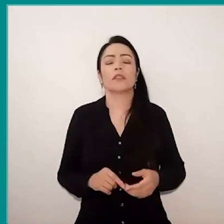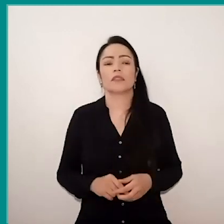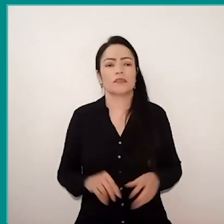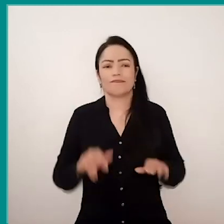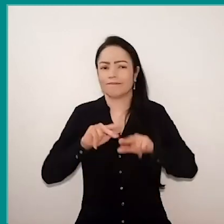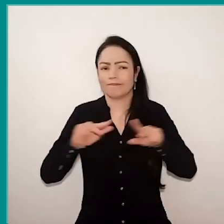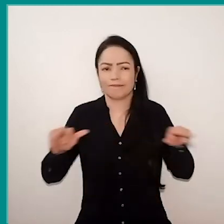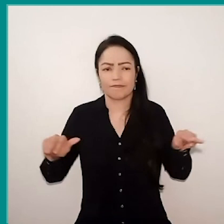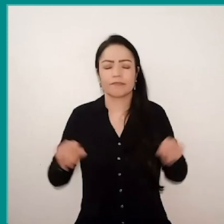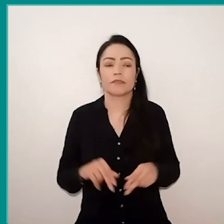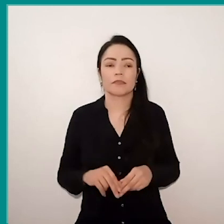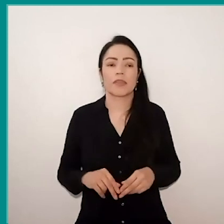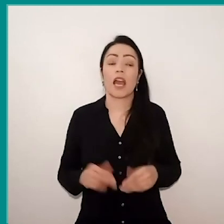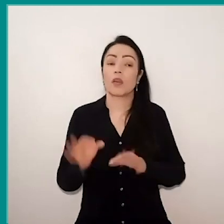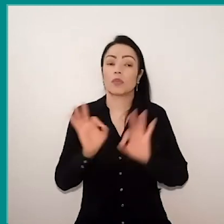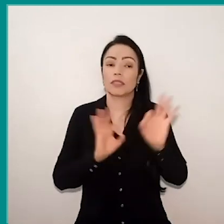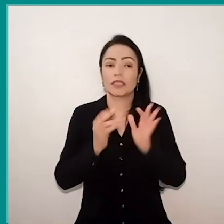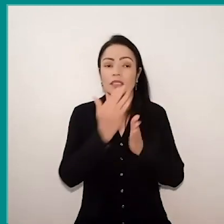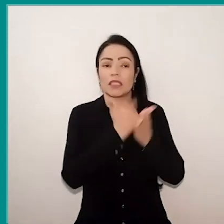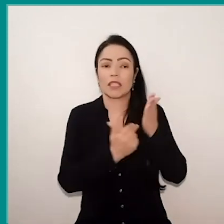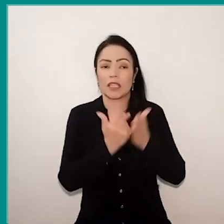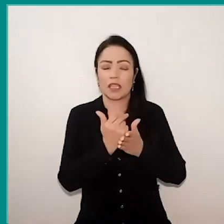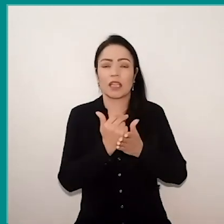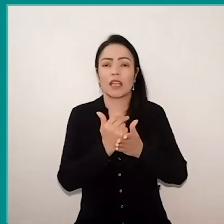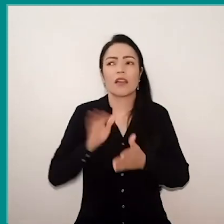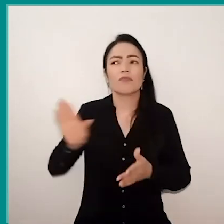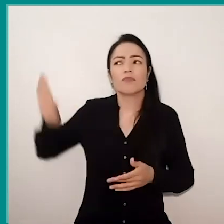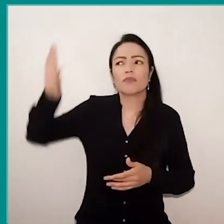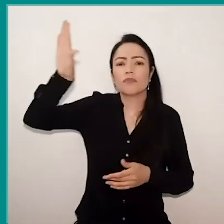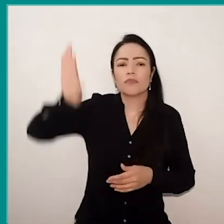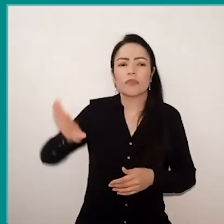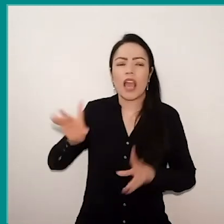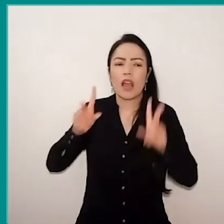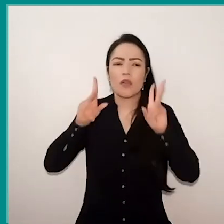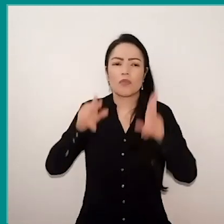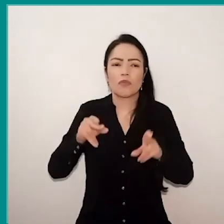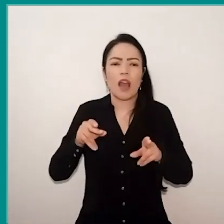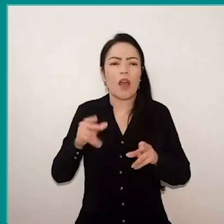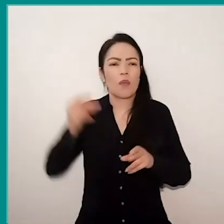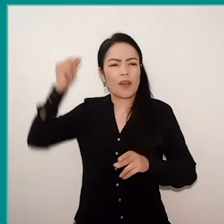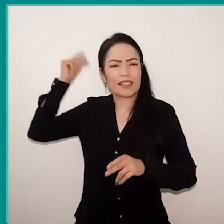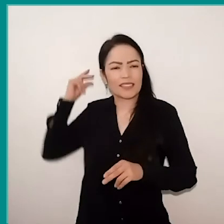so I drew on the wall of this room as if they were cave paintings, those drawings,